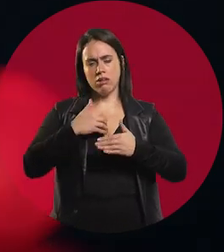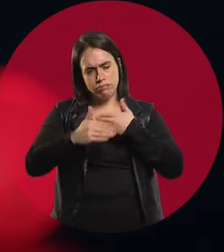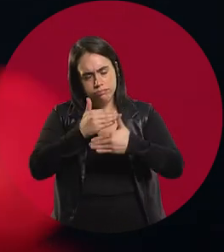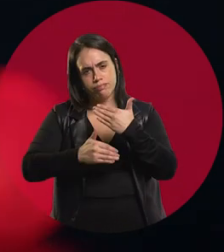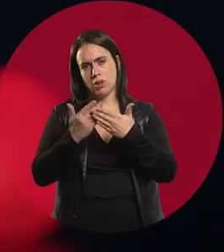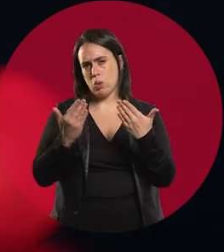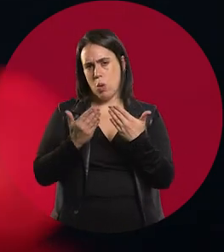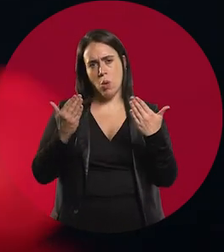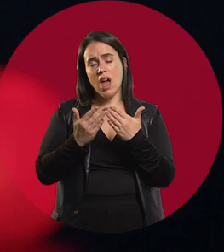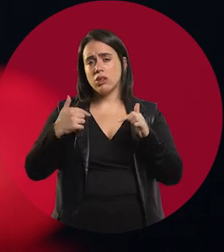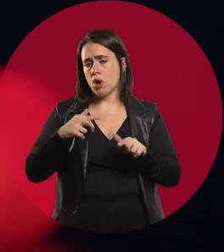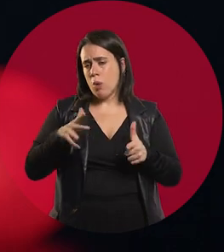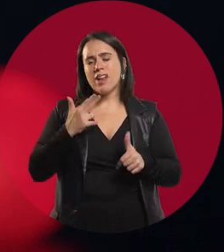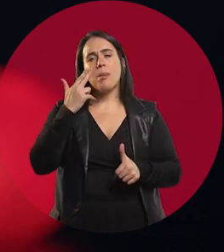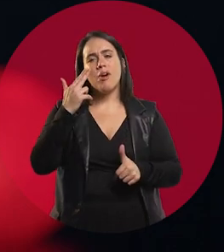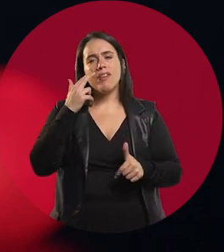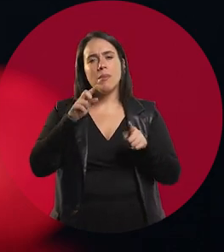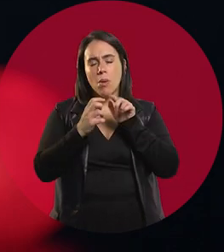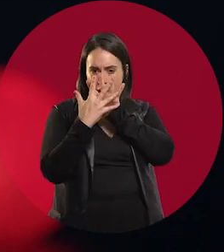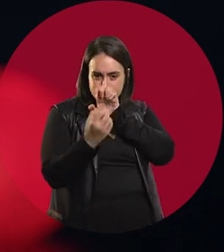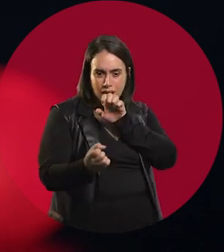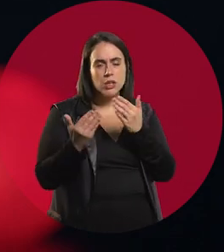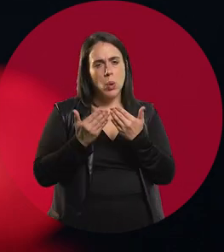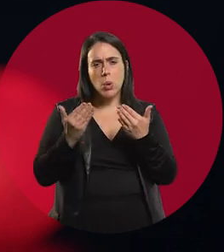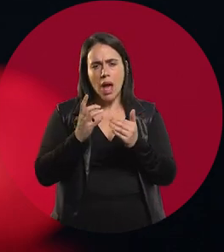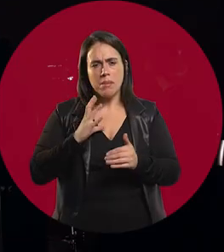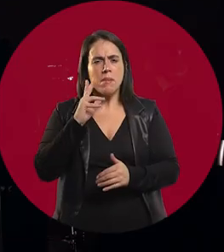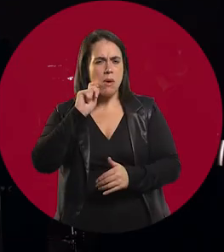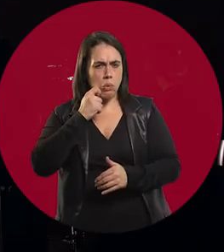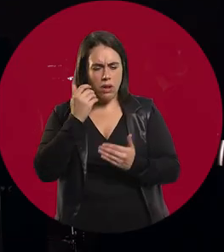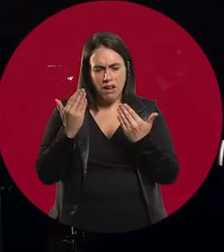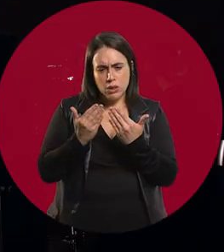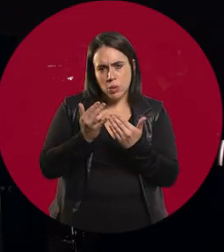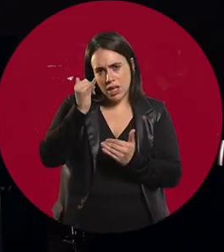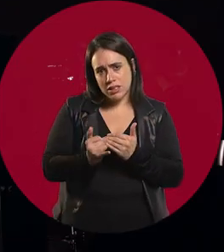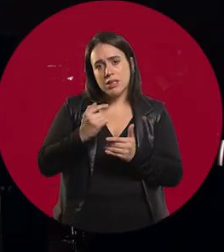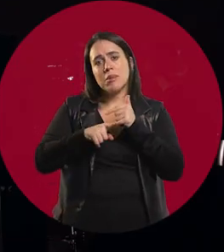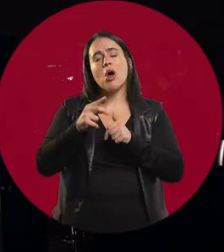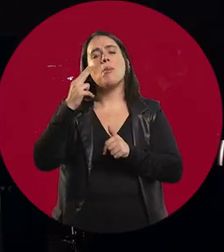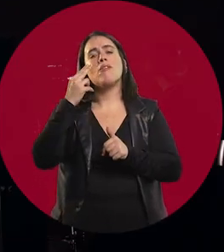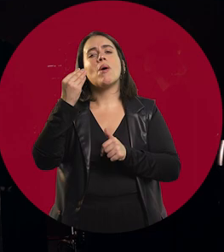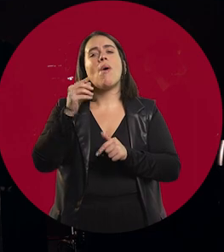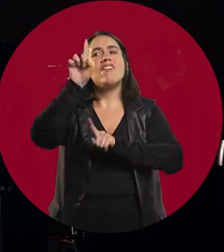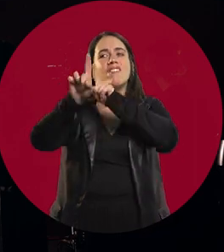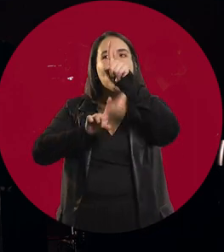Studying was never my problem. Studying was never my problem. My problem, especially in college, in tertiary education, was